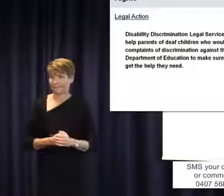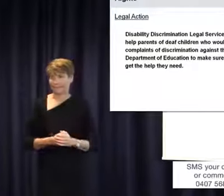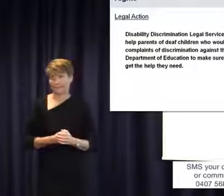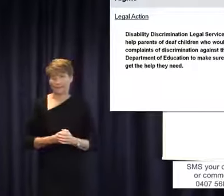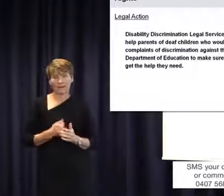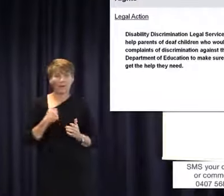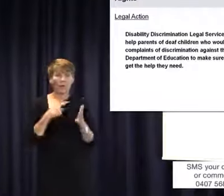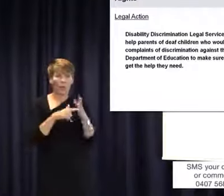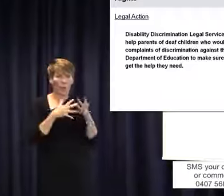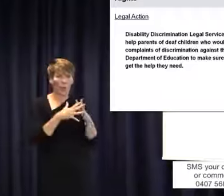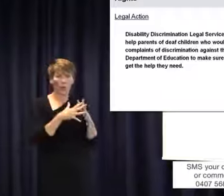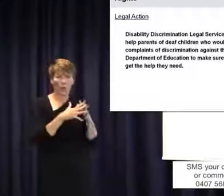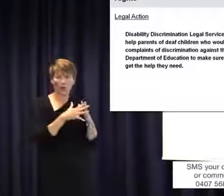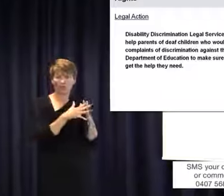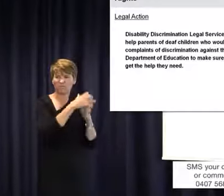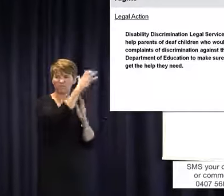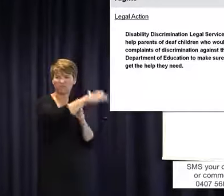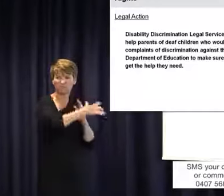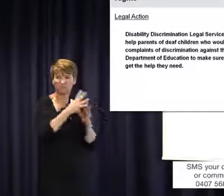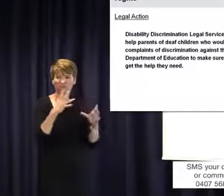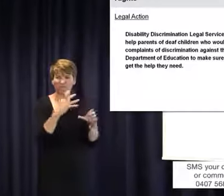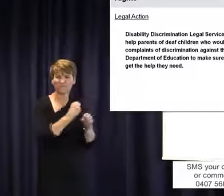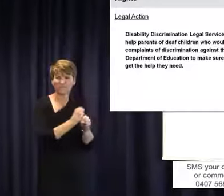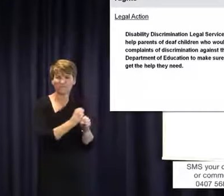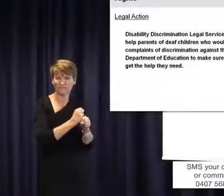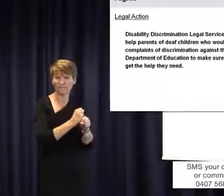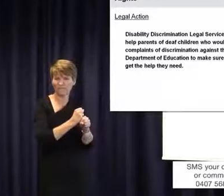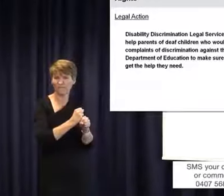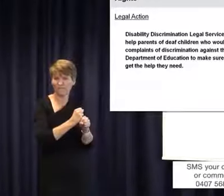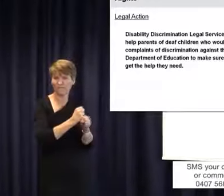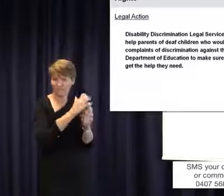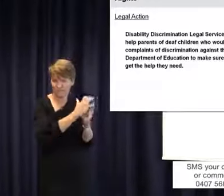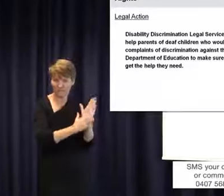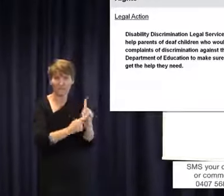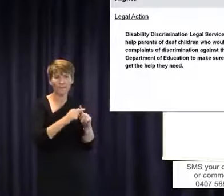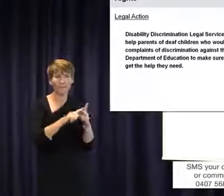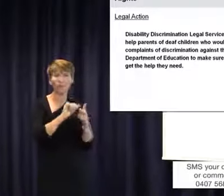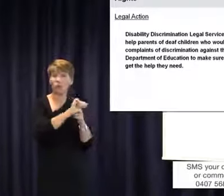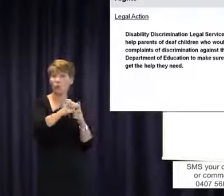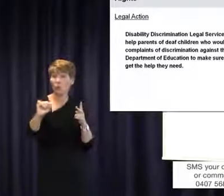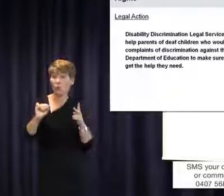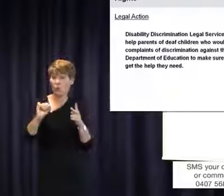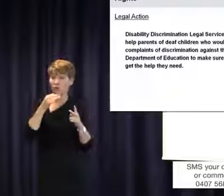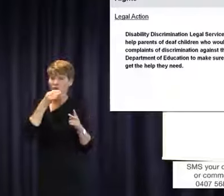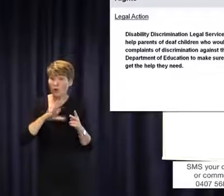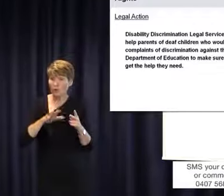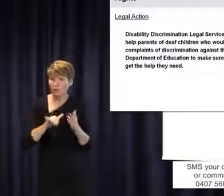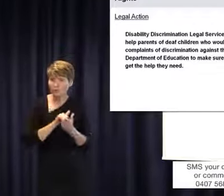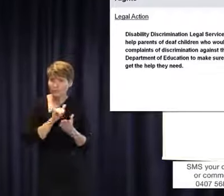law is and I've given you a very brief summary of what your child's rights are. However,